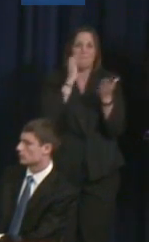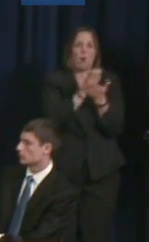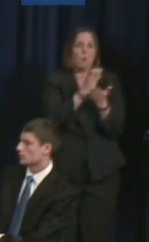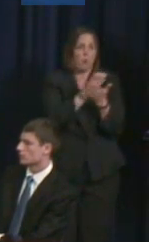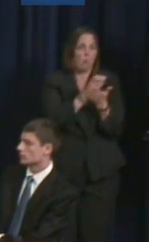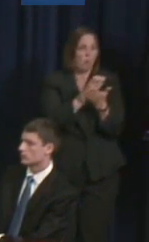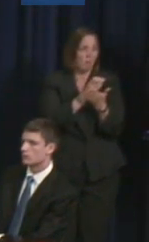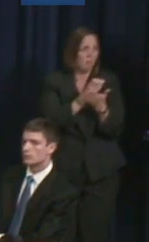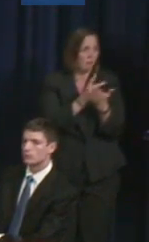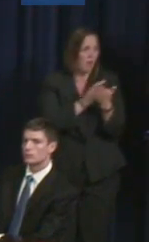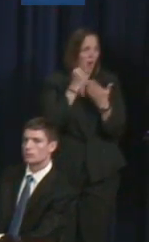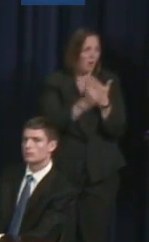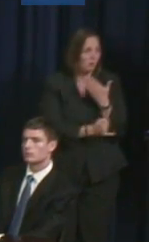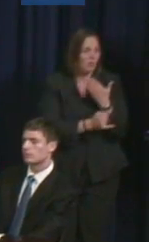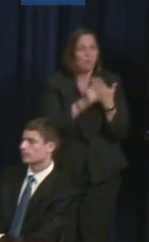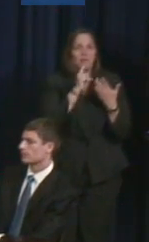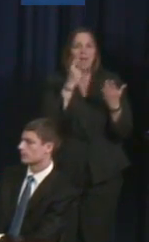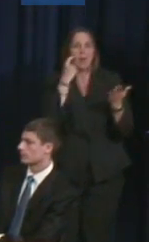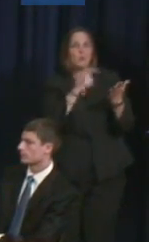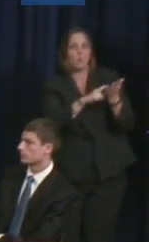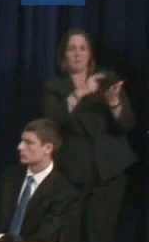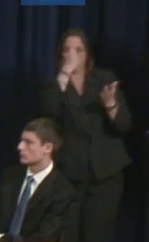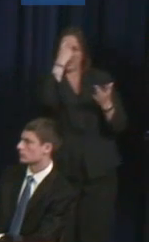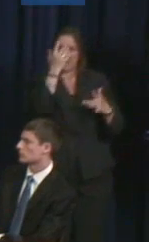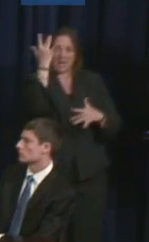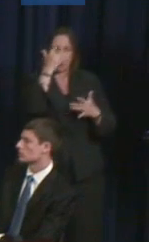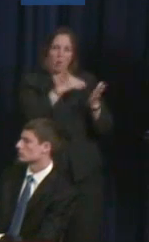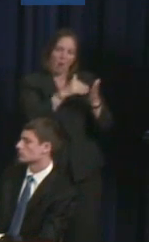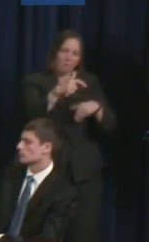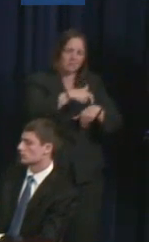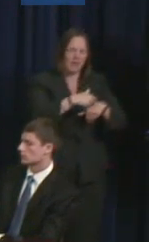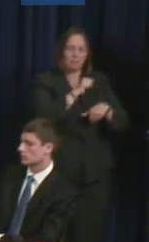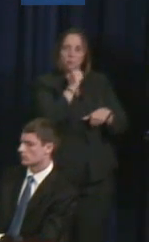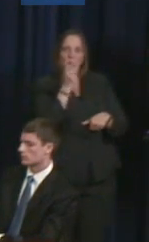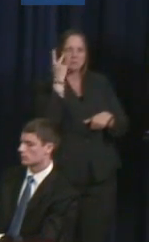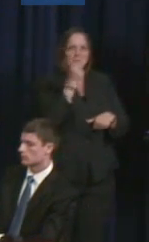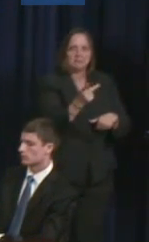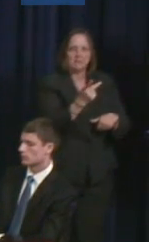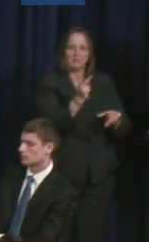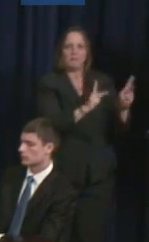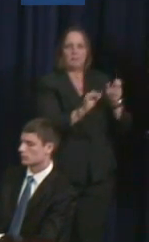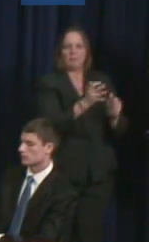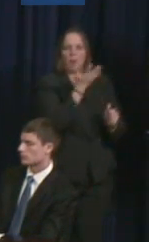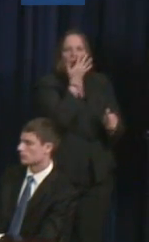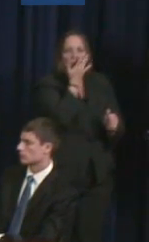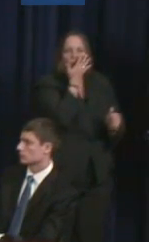media representation of mental illness. Through my research, just looking through various